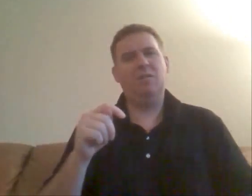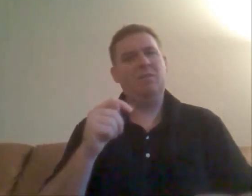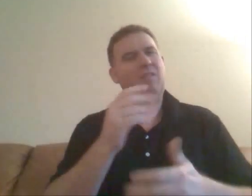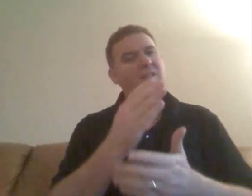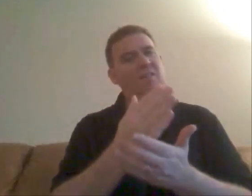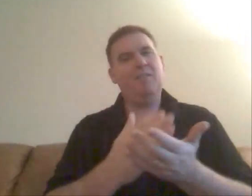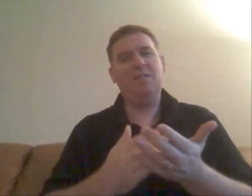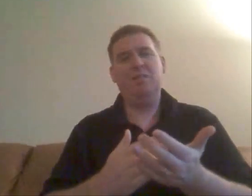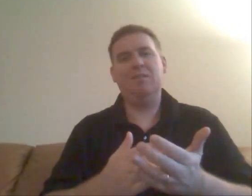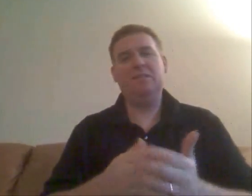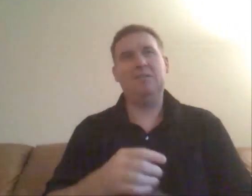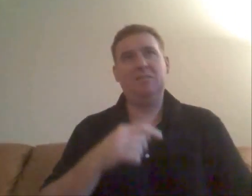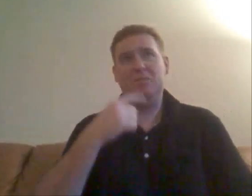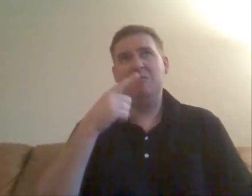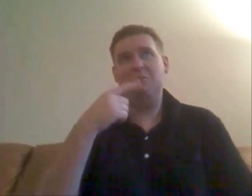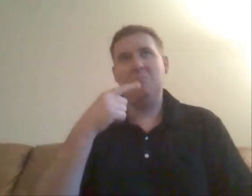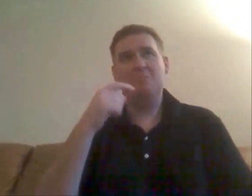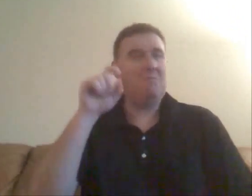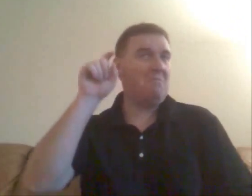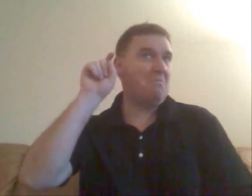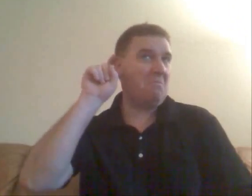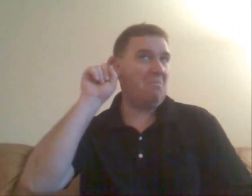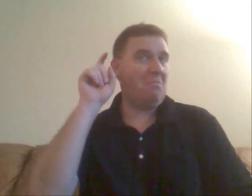some could hear with a hearing aid.